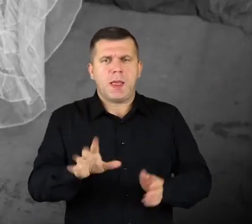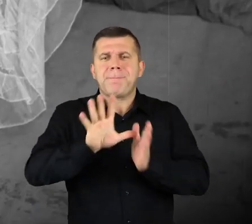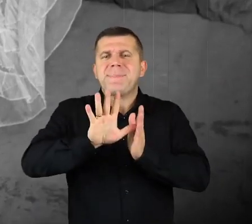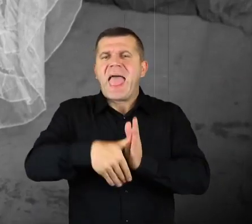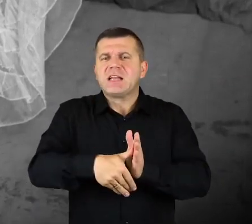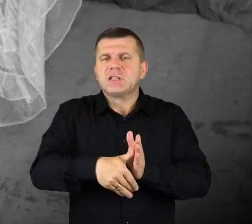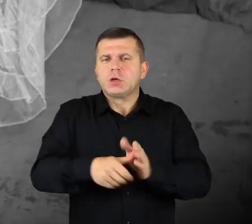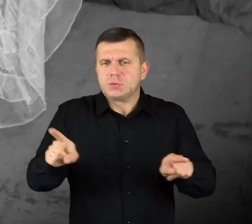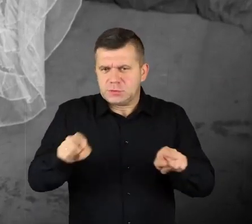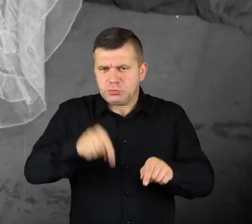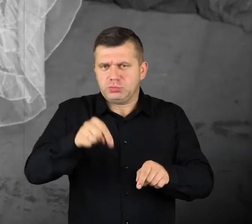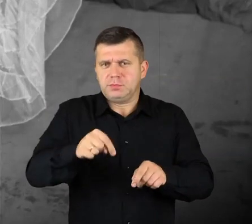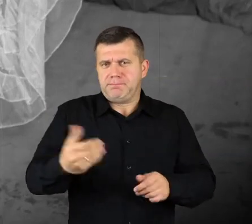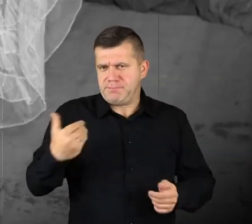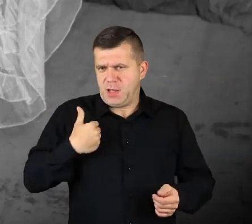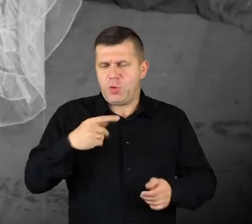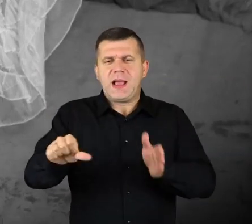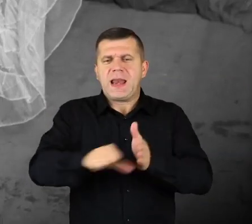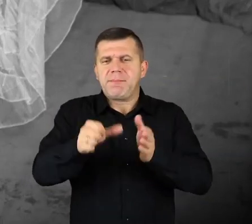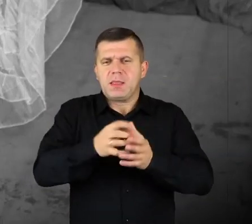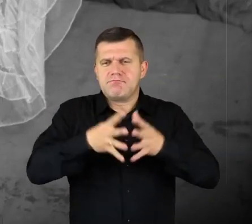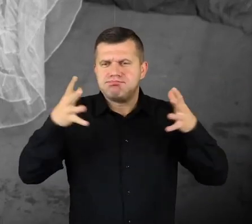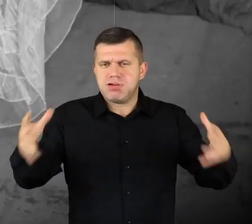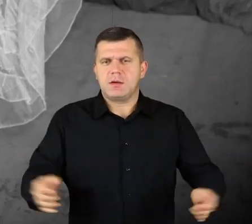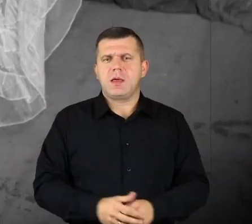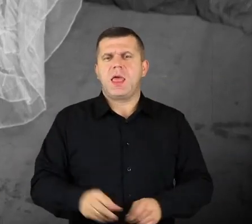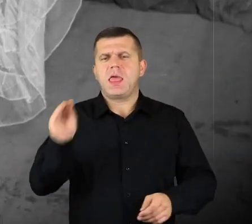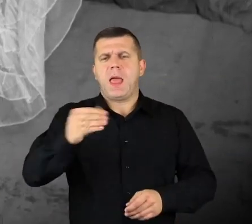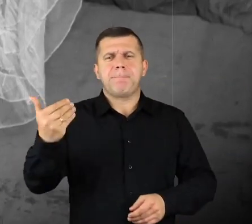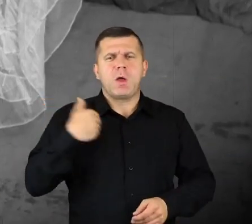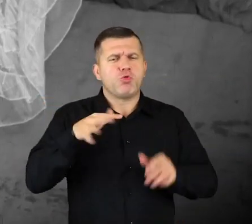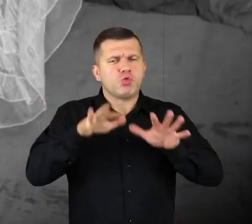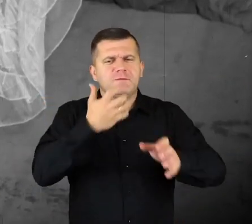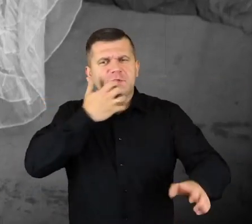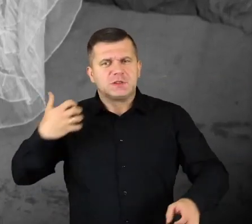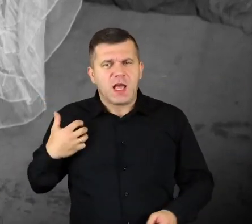“Miasteczko”. The episode. “Miasteczko” episode of “Kryminalni”. And a lot, lot more, but earlier.